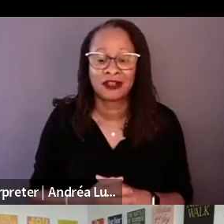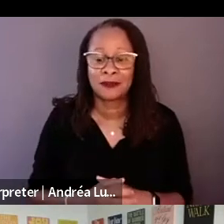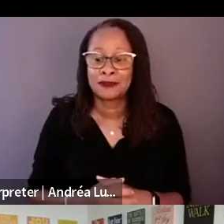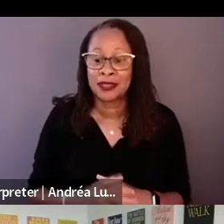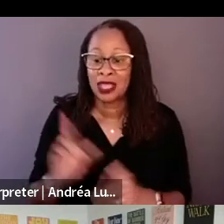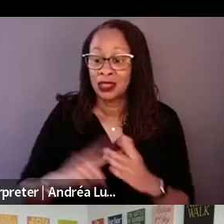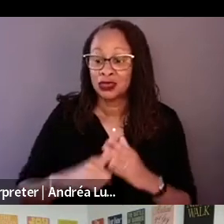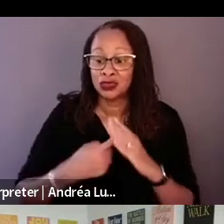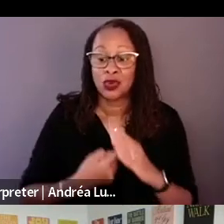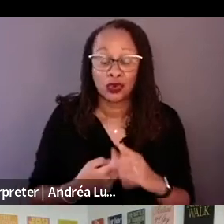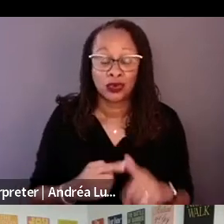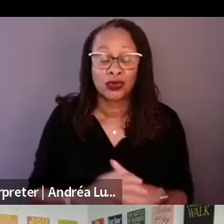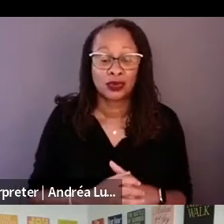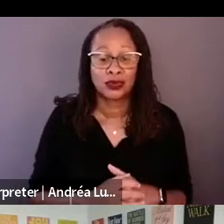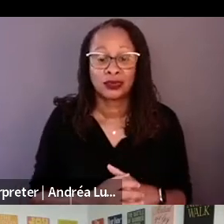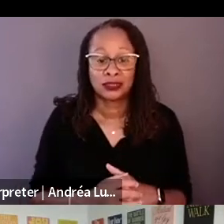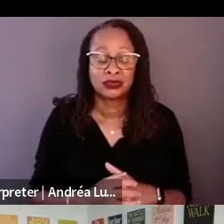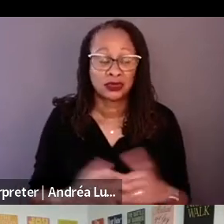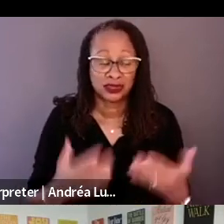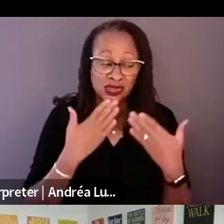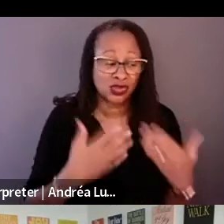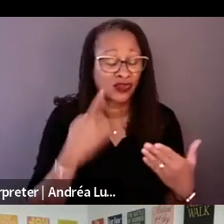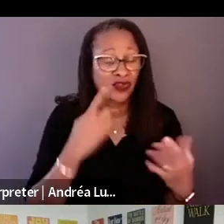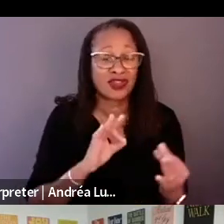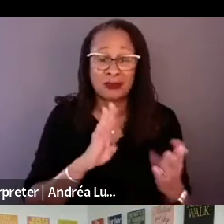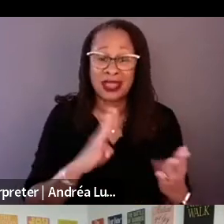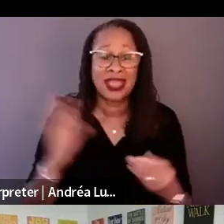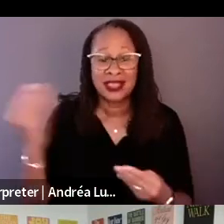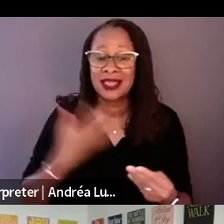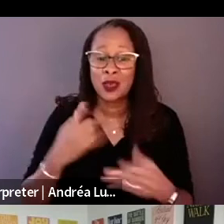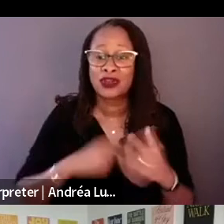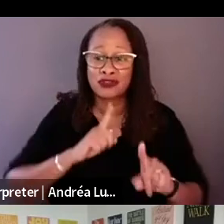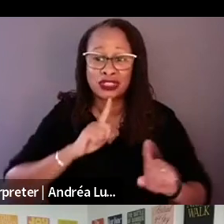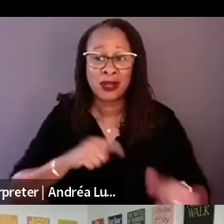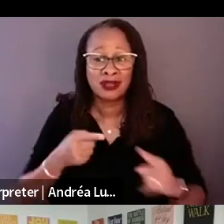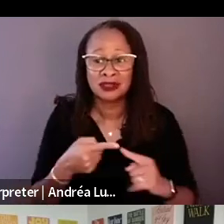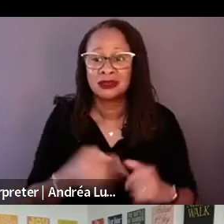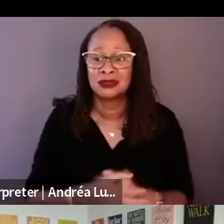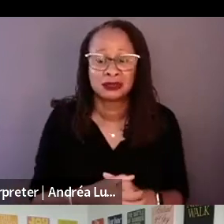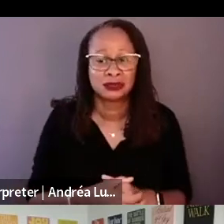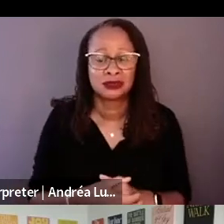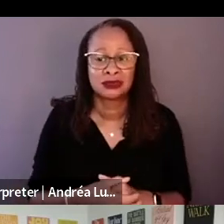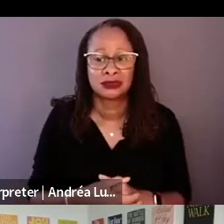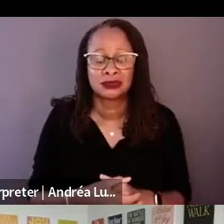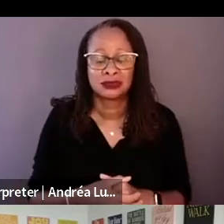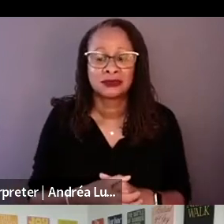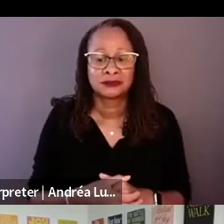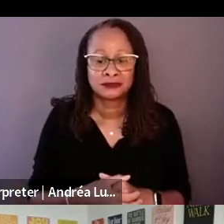us what he responded to. What like a heat seeking missile and what was going to him and drawing him into the film and what he